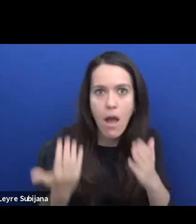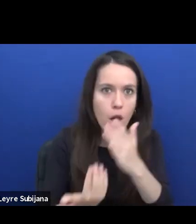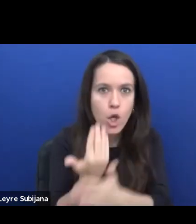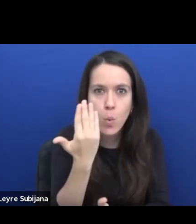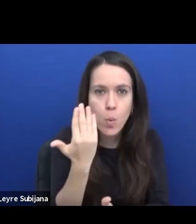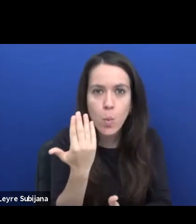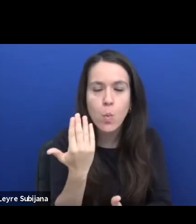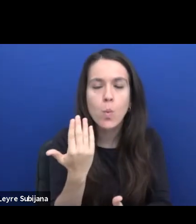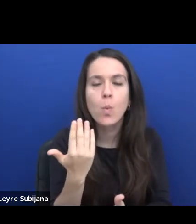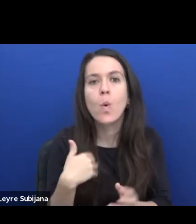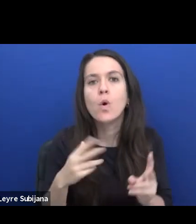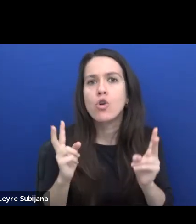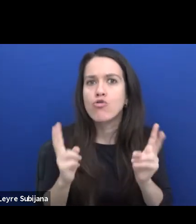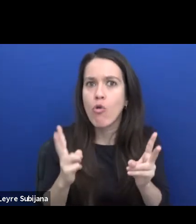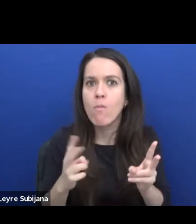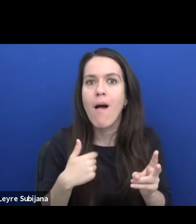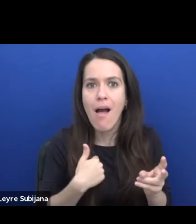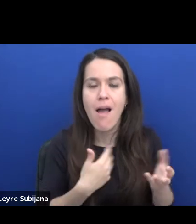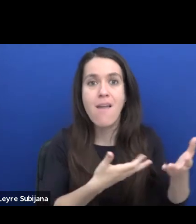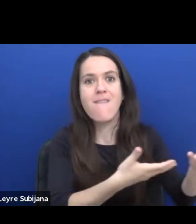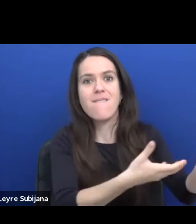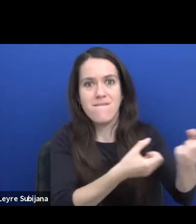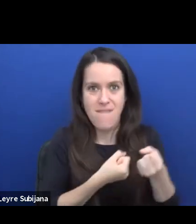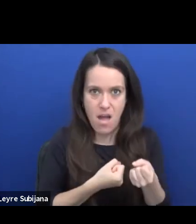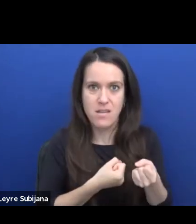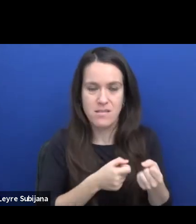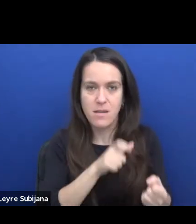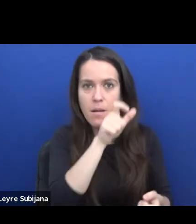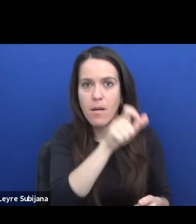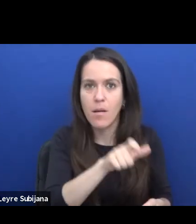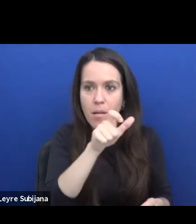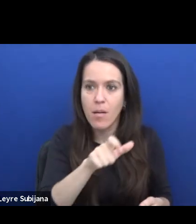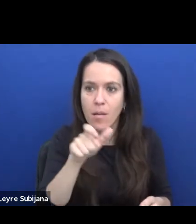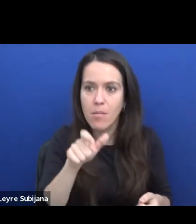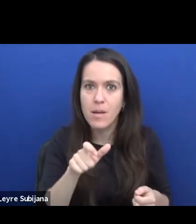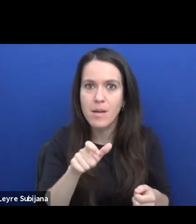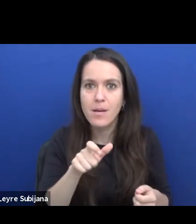I will invite people on a very, very early stage.